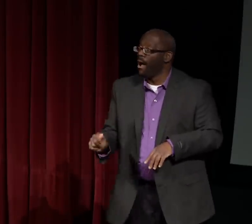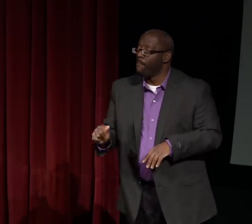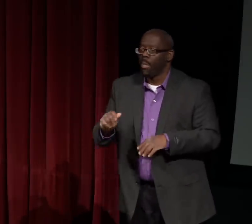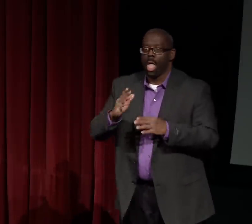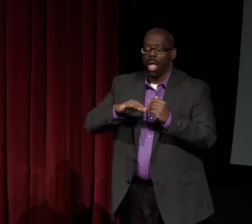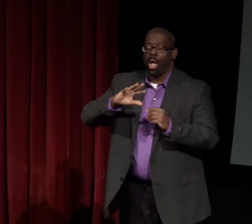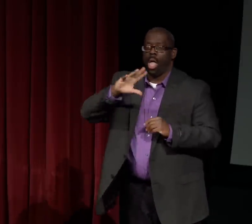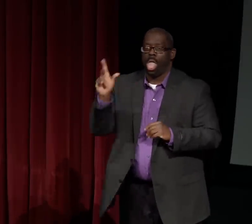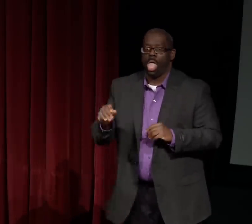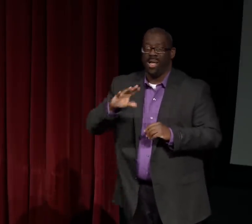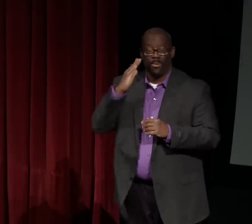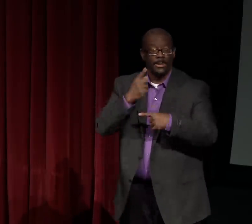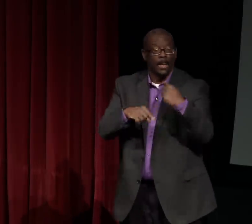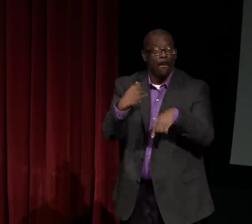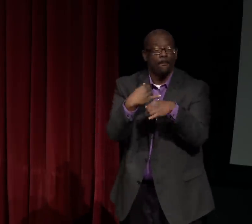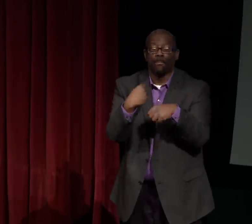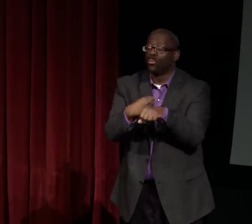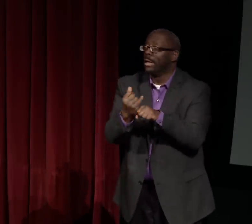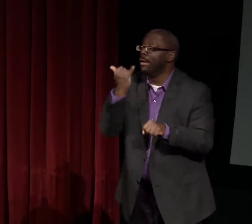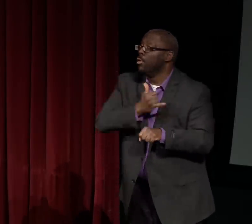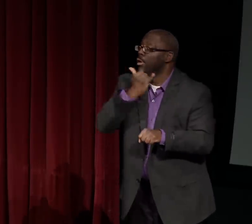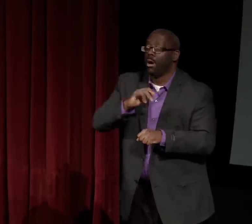And the reason for that is because the way